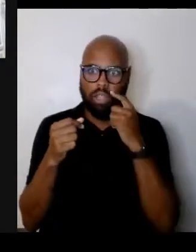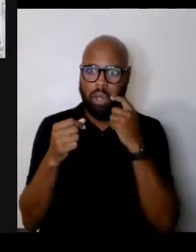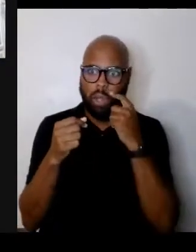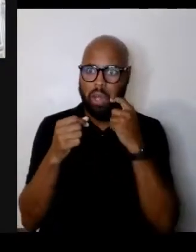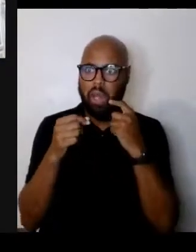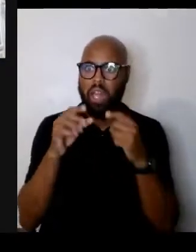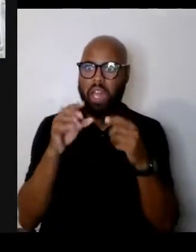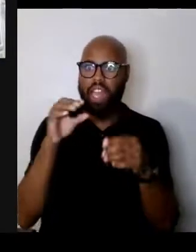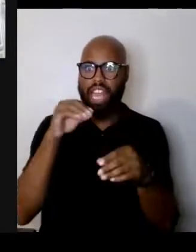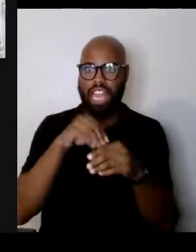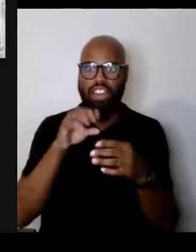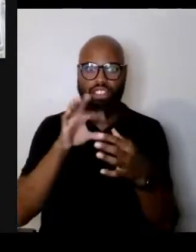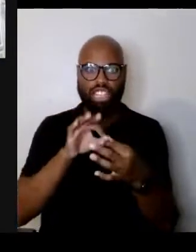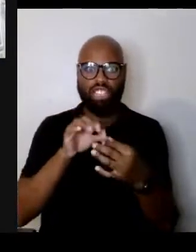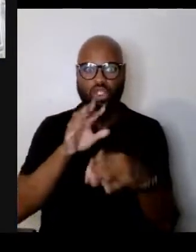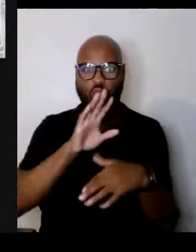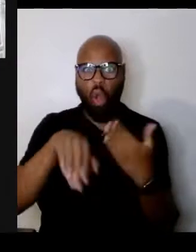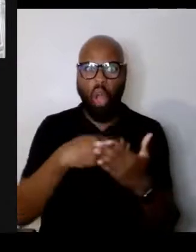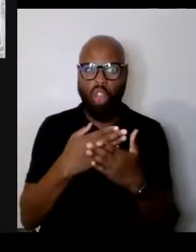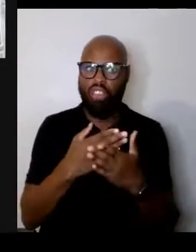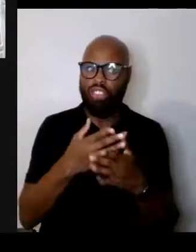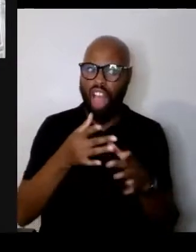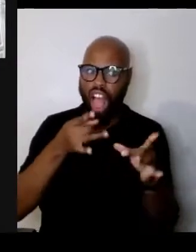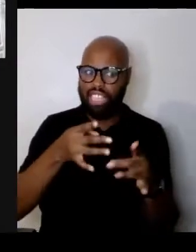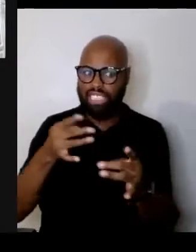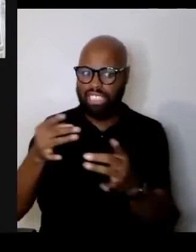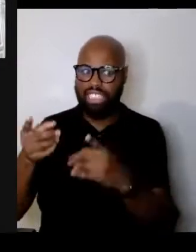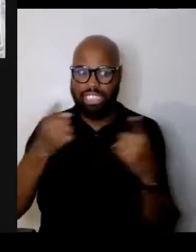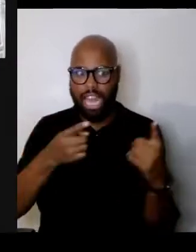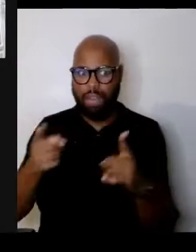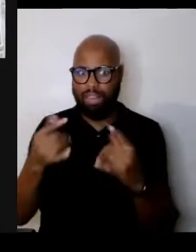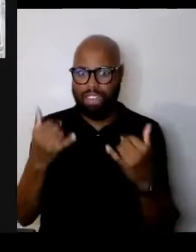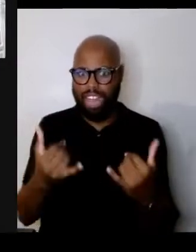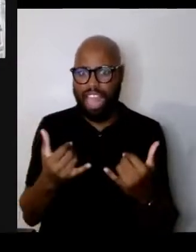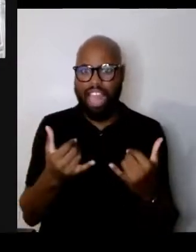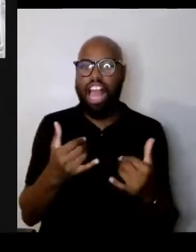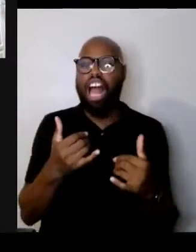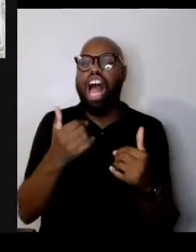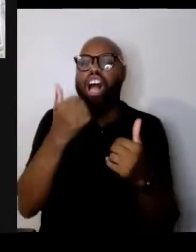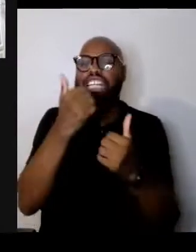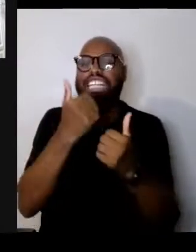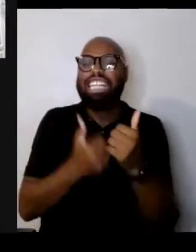I'll give you each a closing moment to address that question.